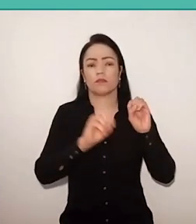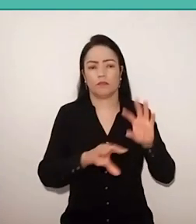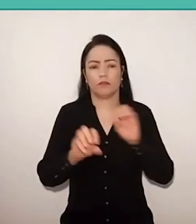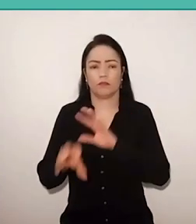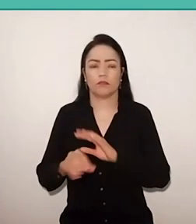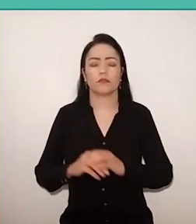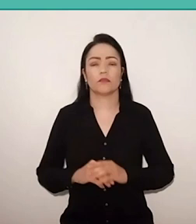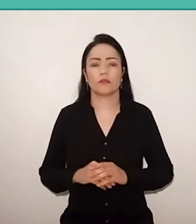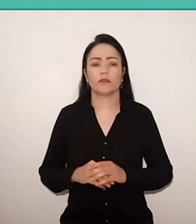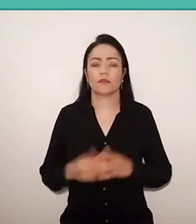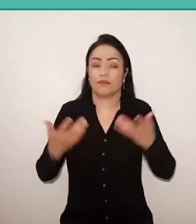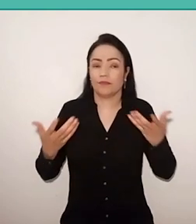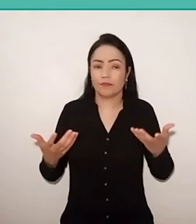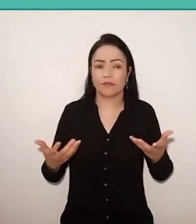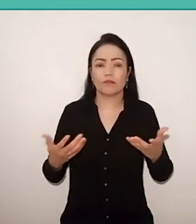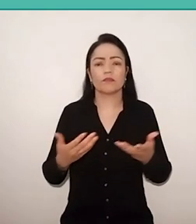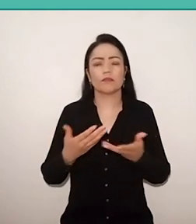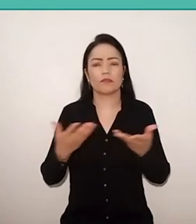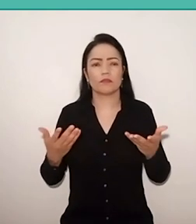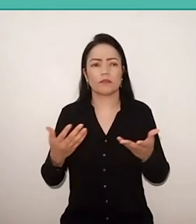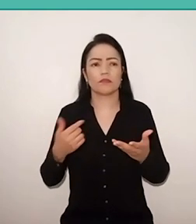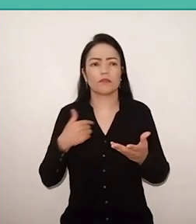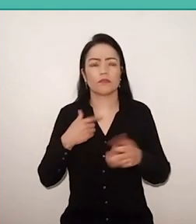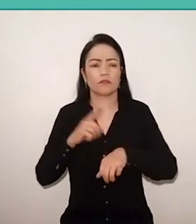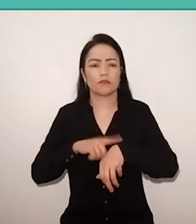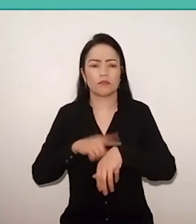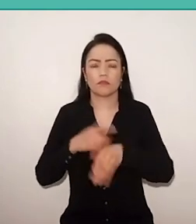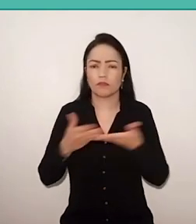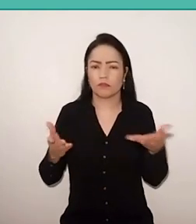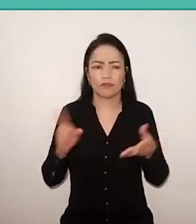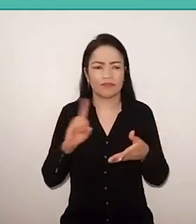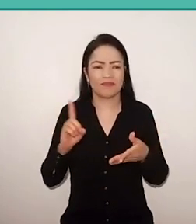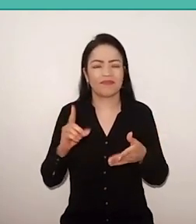I hope I haven't taken more time. Thanks for listening.